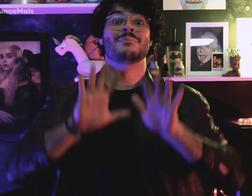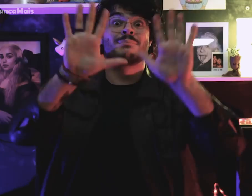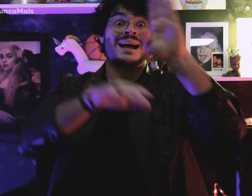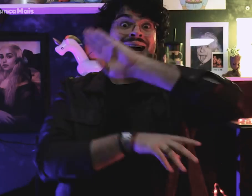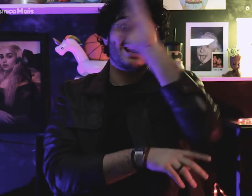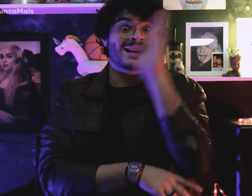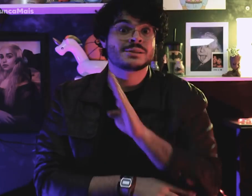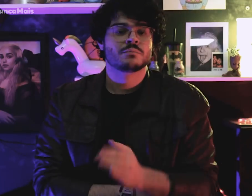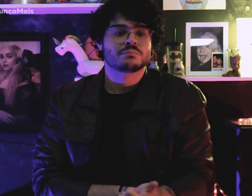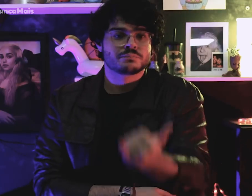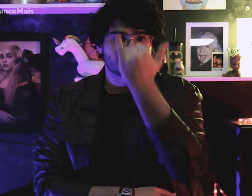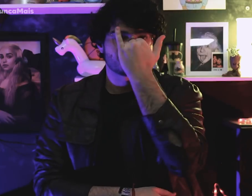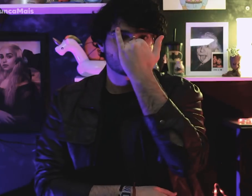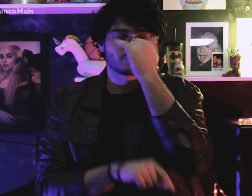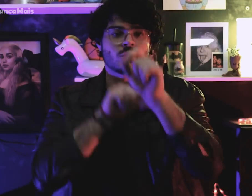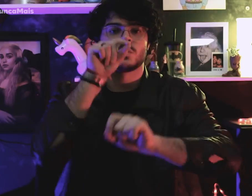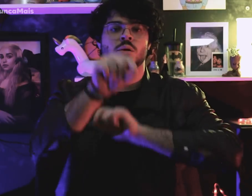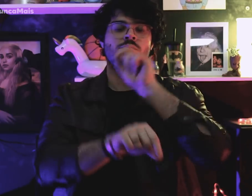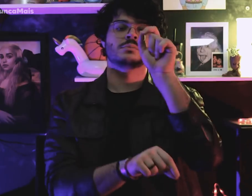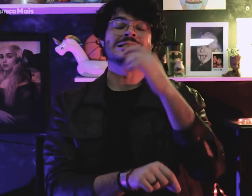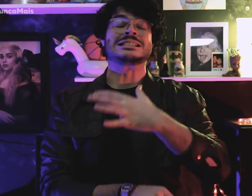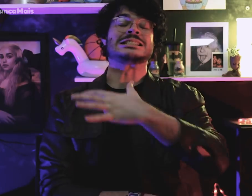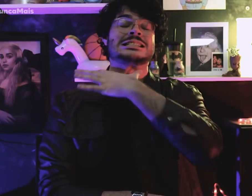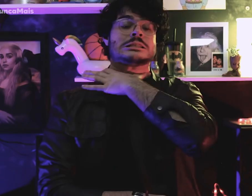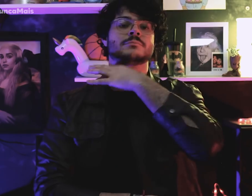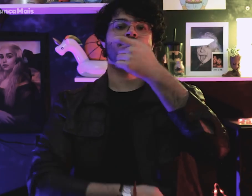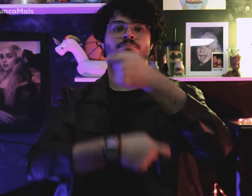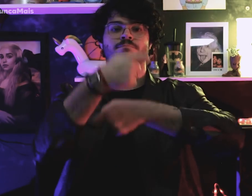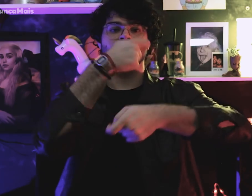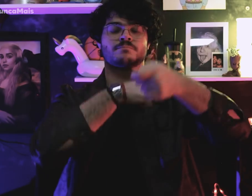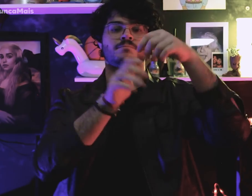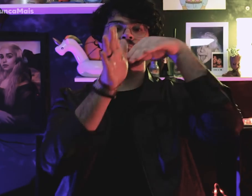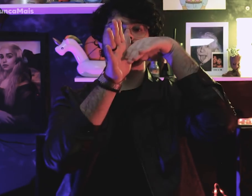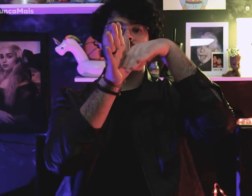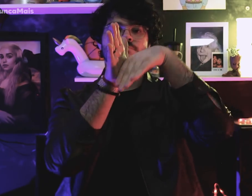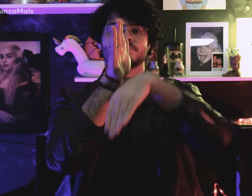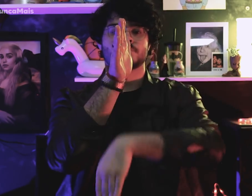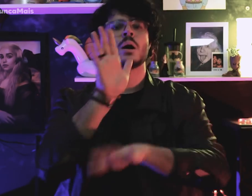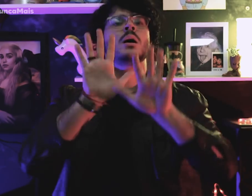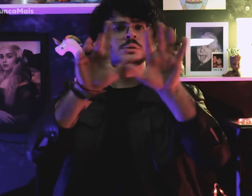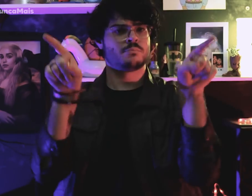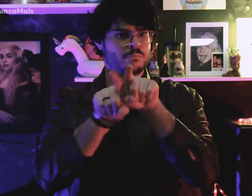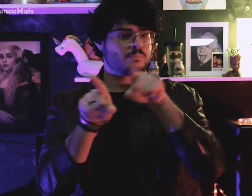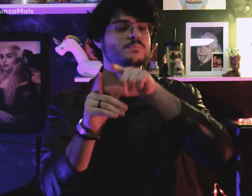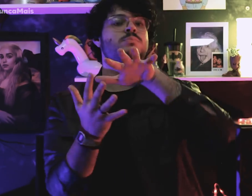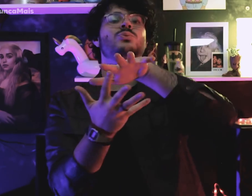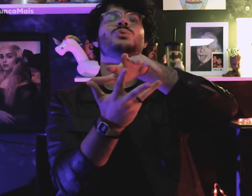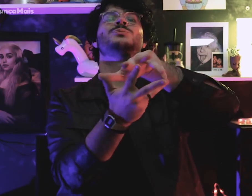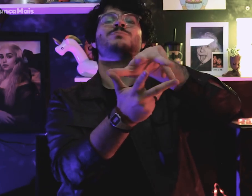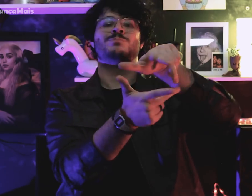O Brasil entrou em uma crise econômica ao mesmo período que economia mundial,